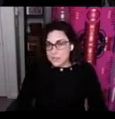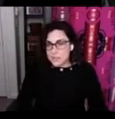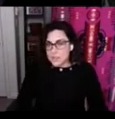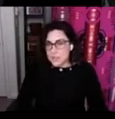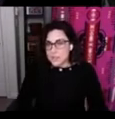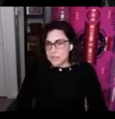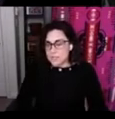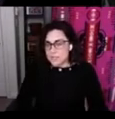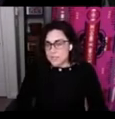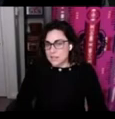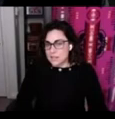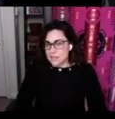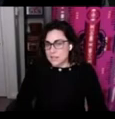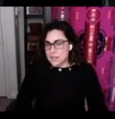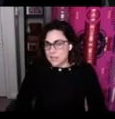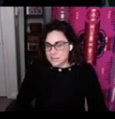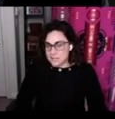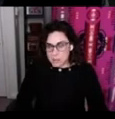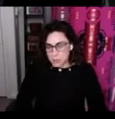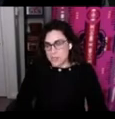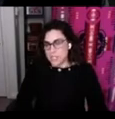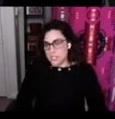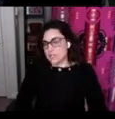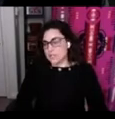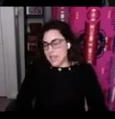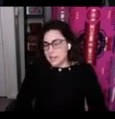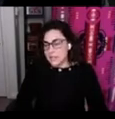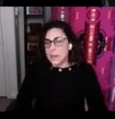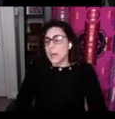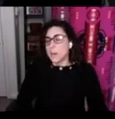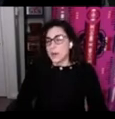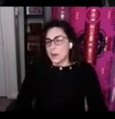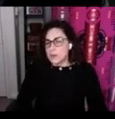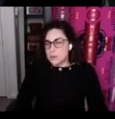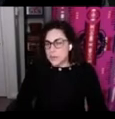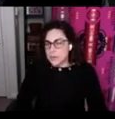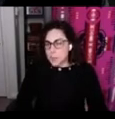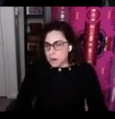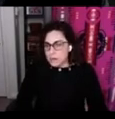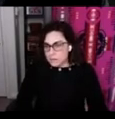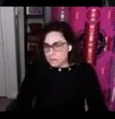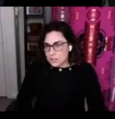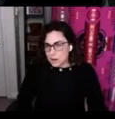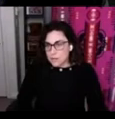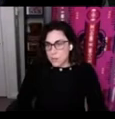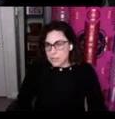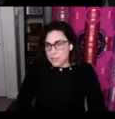is that this is as I said before Indigenous led but also that the partners are the ones who are